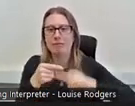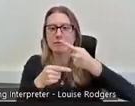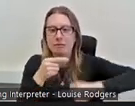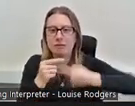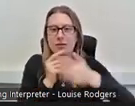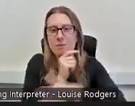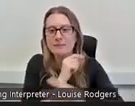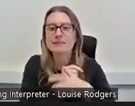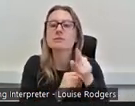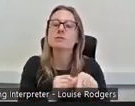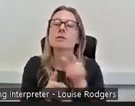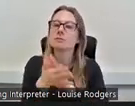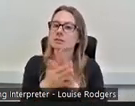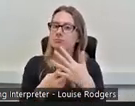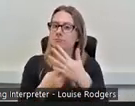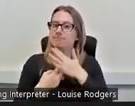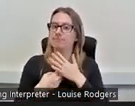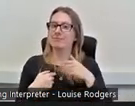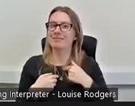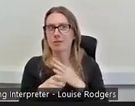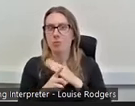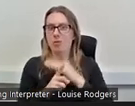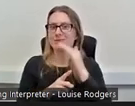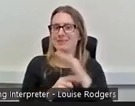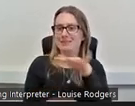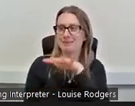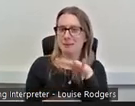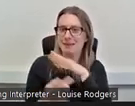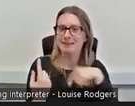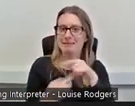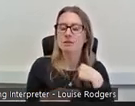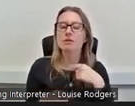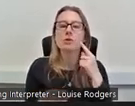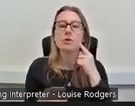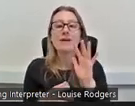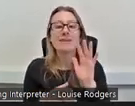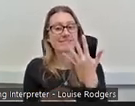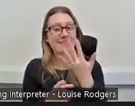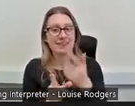pressure on me, especially being the eldest in the family and so in fifth year I did four Highers,